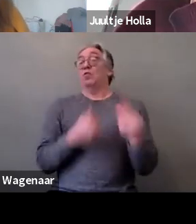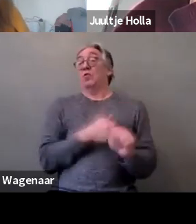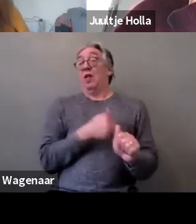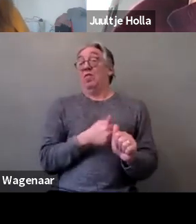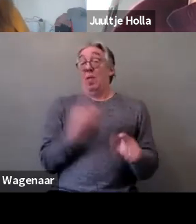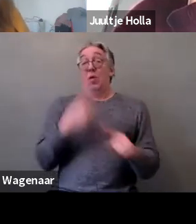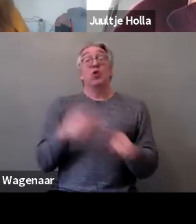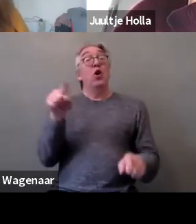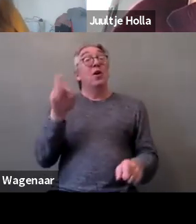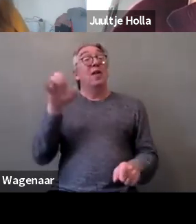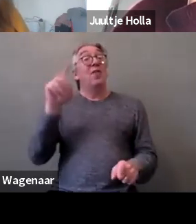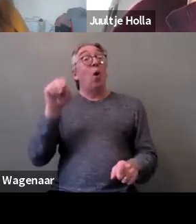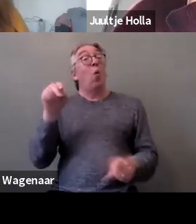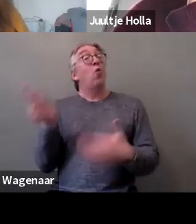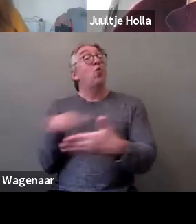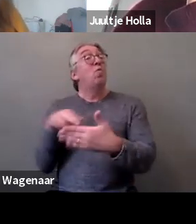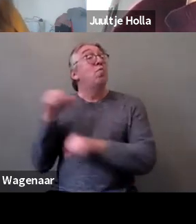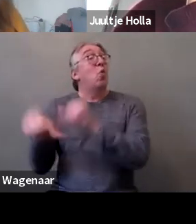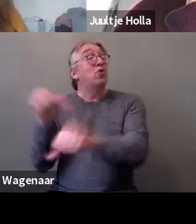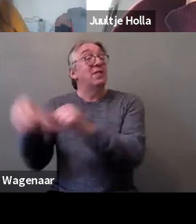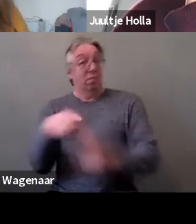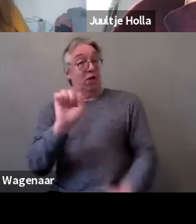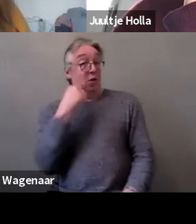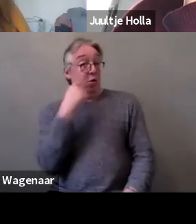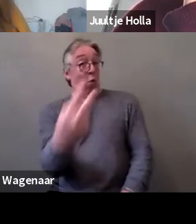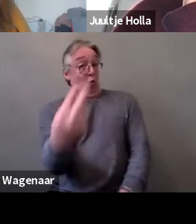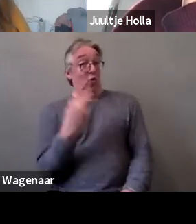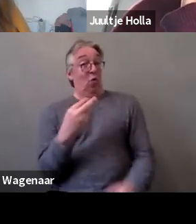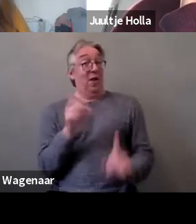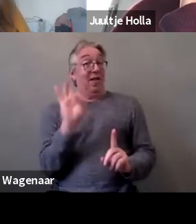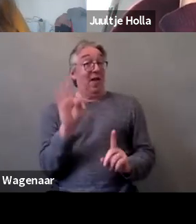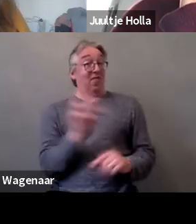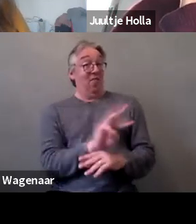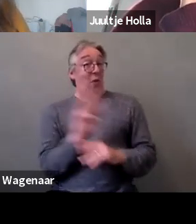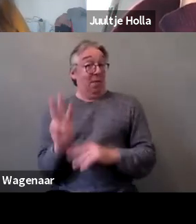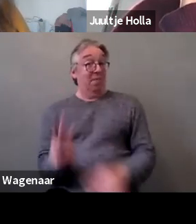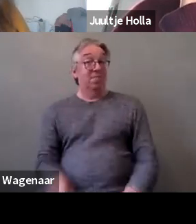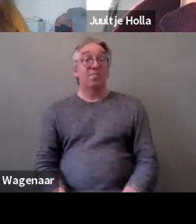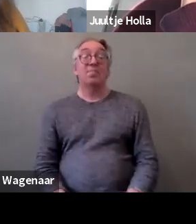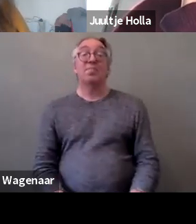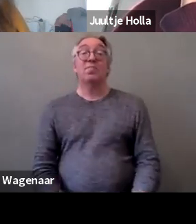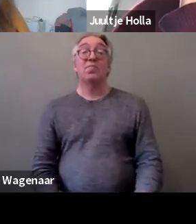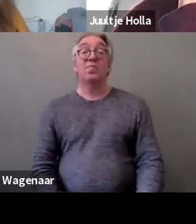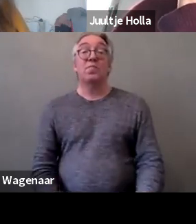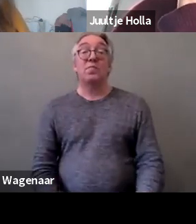So you can check the website of EDF tomorrow. We also need to take into account the various strategies